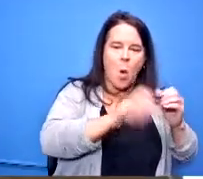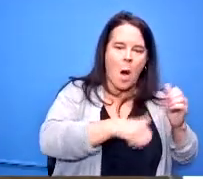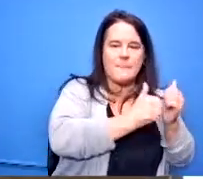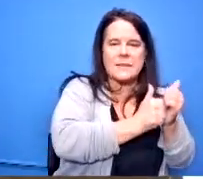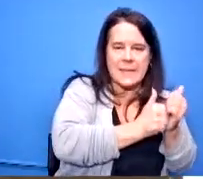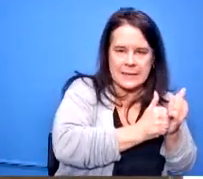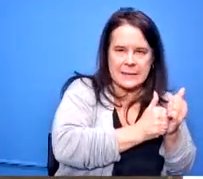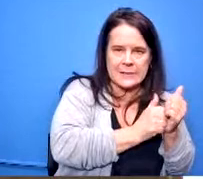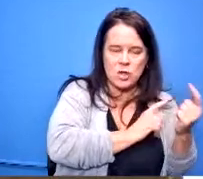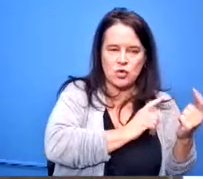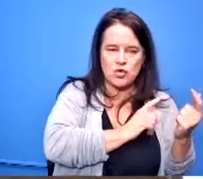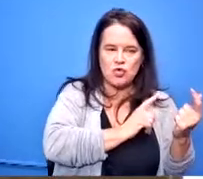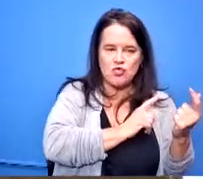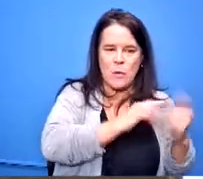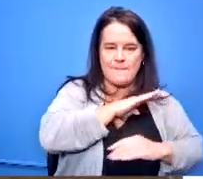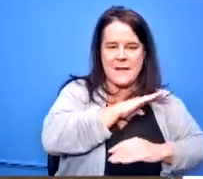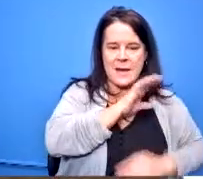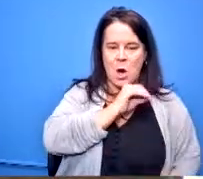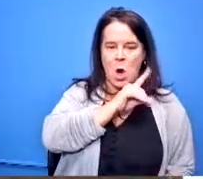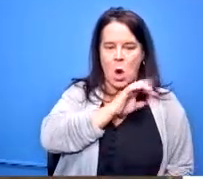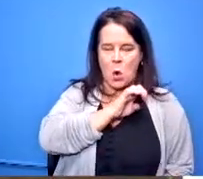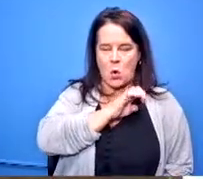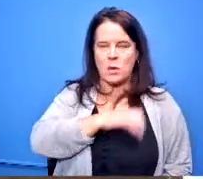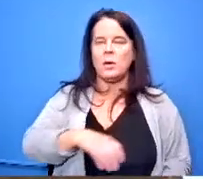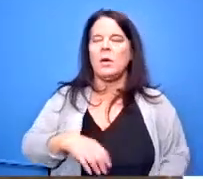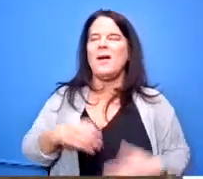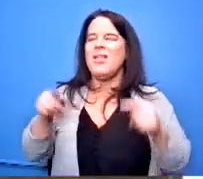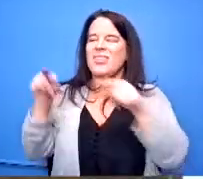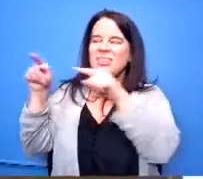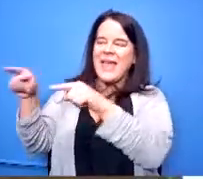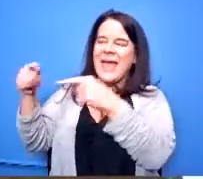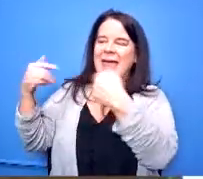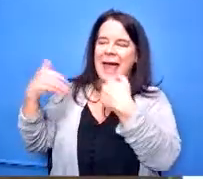so they have that list they have all those specs that uh went through that was probably